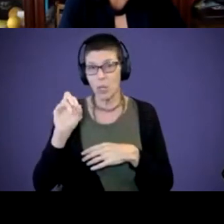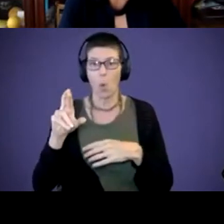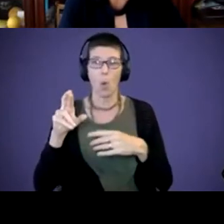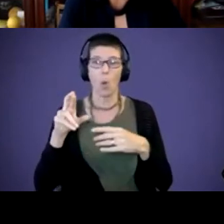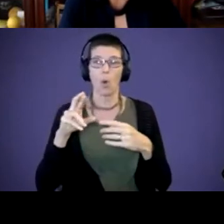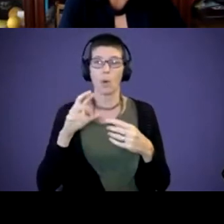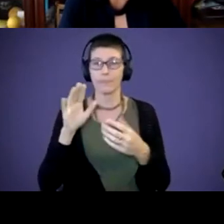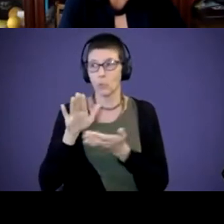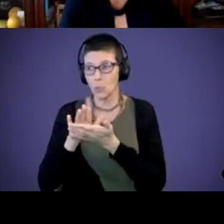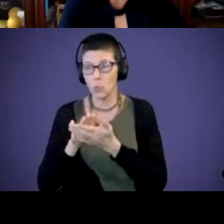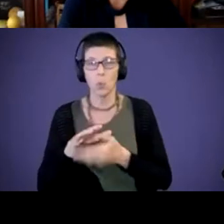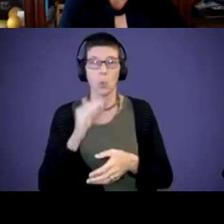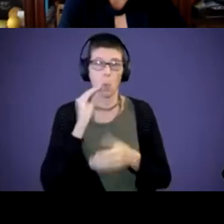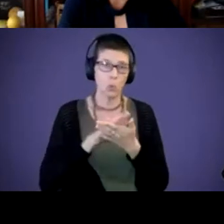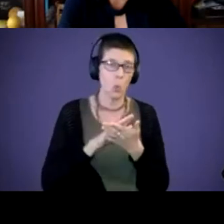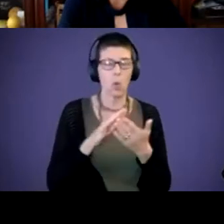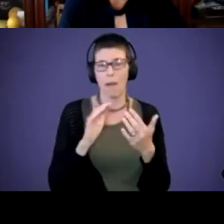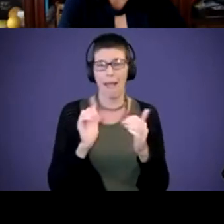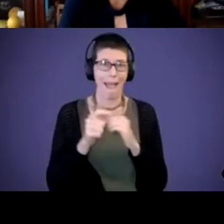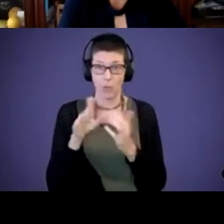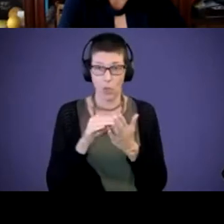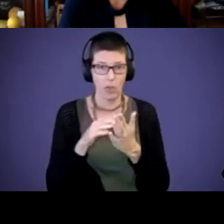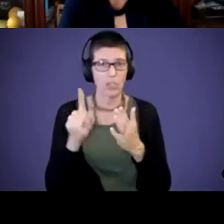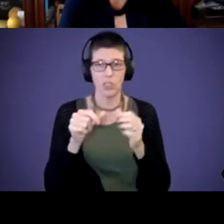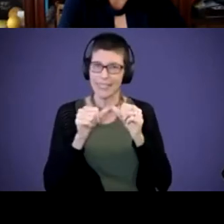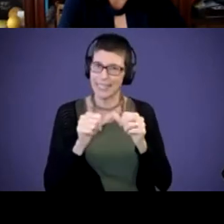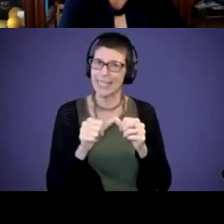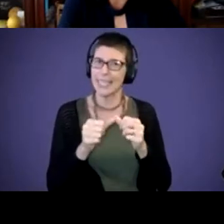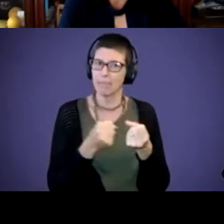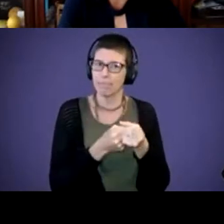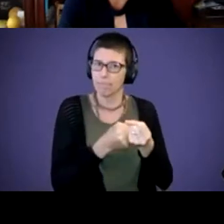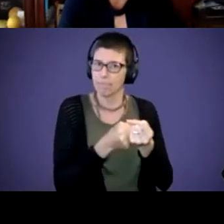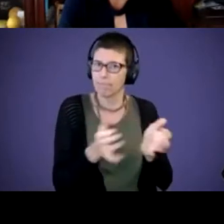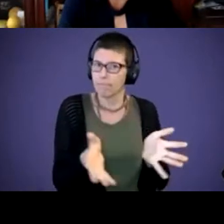however your childʻs learning. We just keep fostering education and learning along the way.